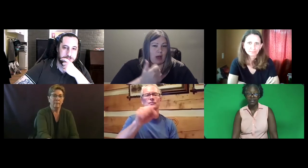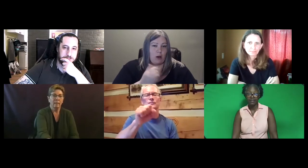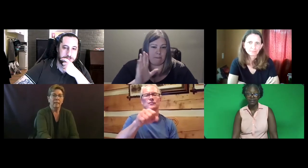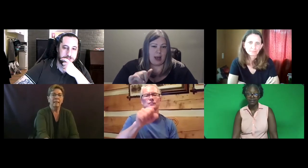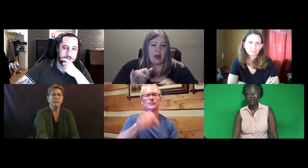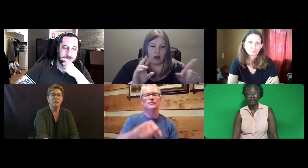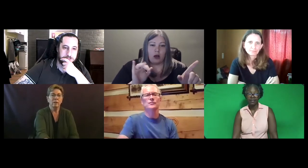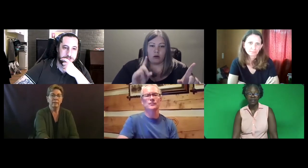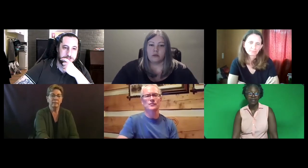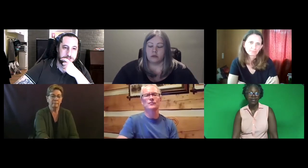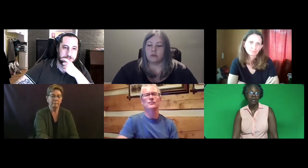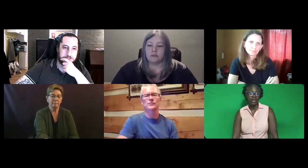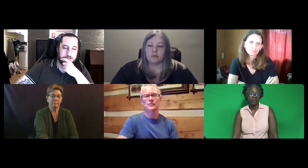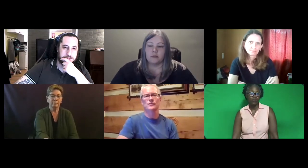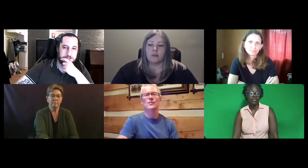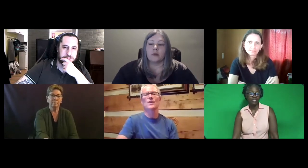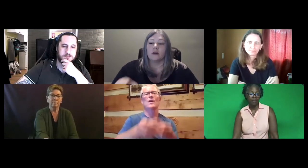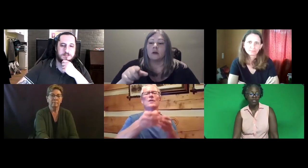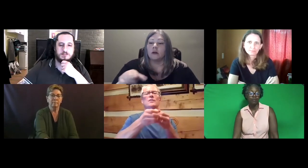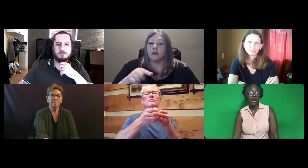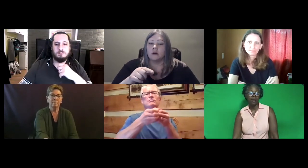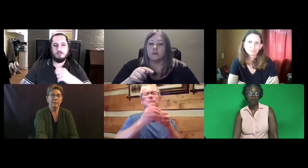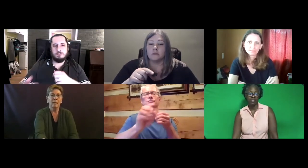Cliff: That is correct. Katie: So it was established by RID.